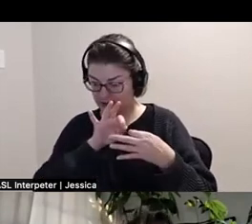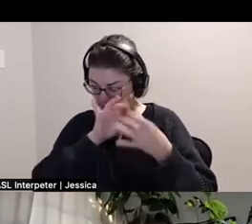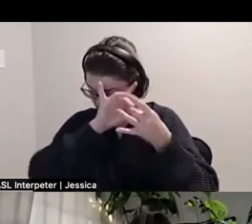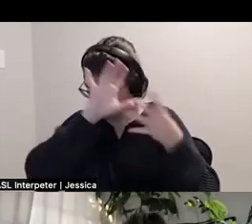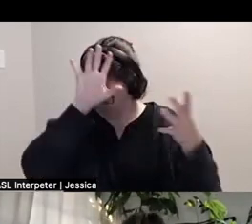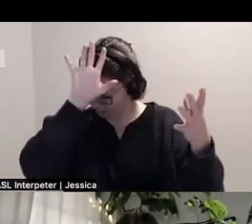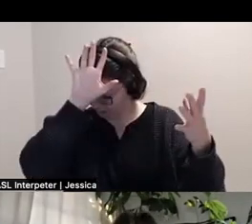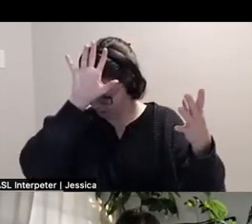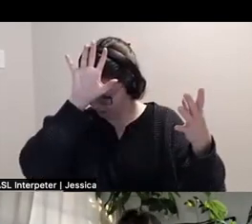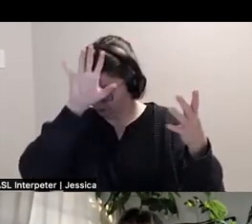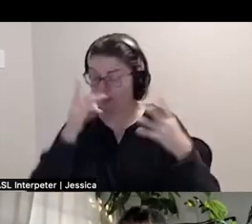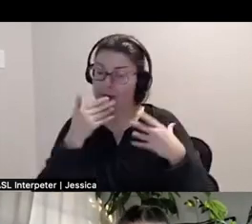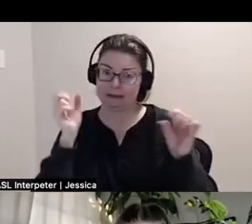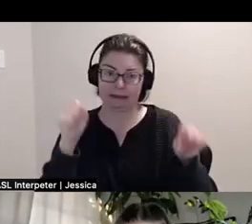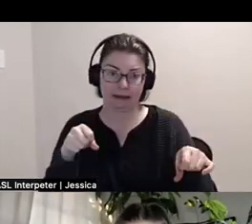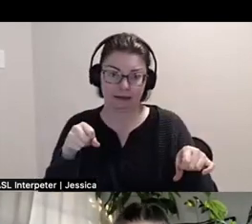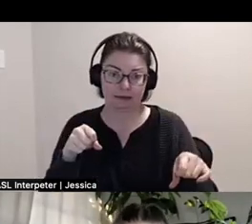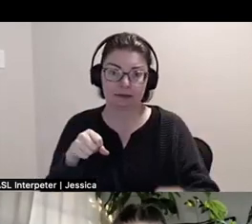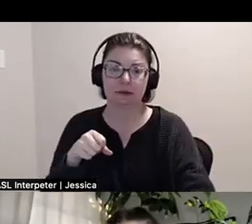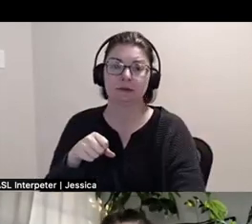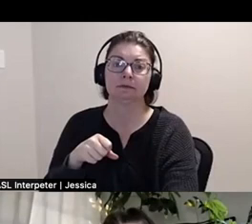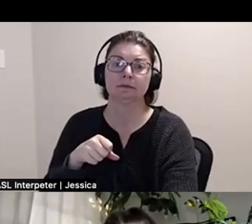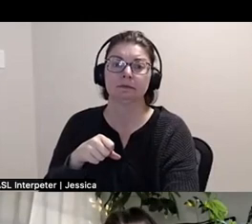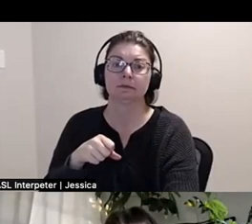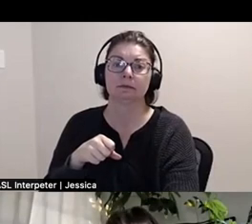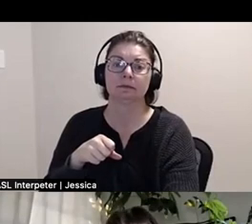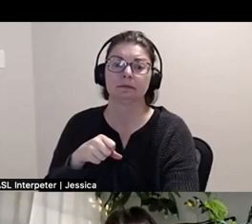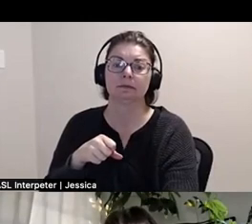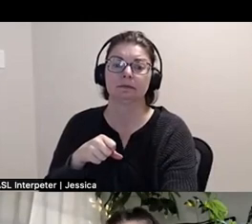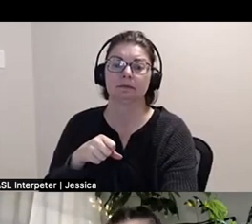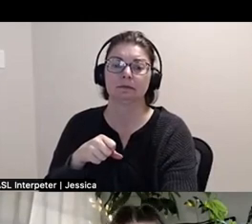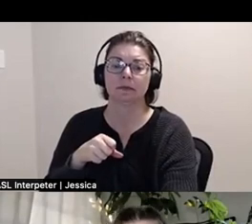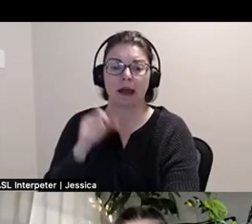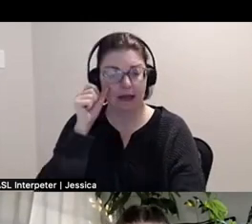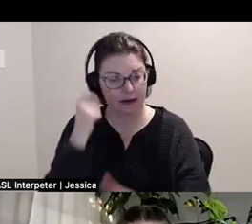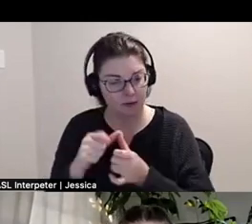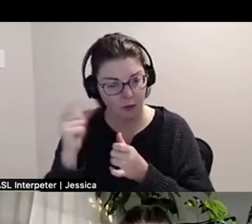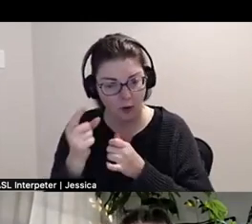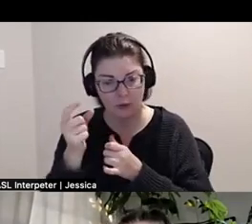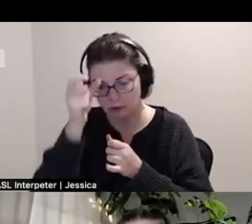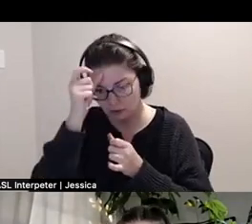And to like continuously be remembering that and remind myself that and that like